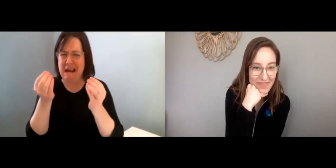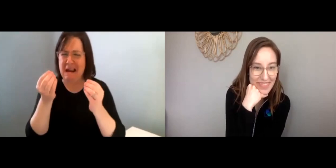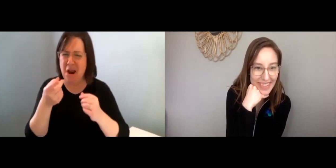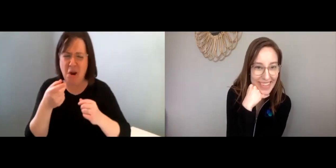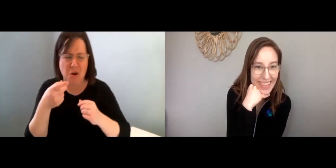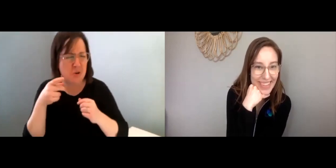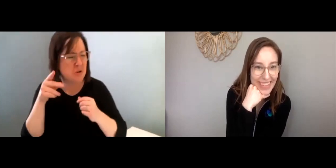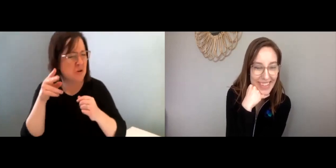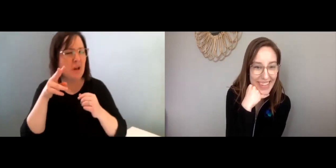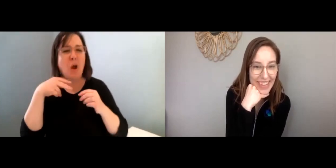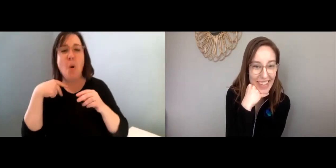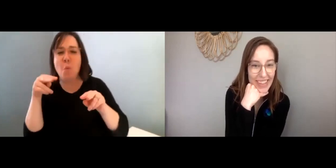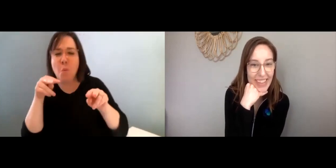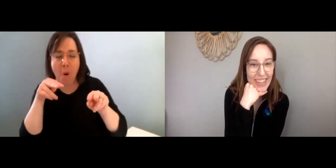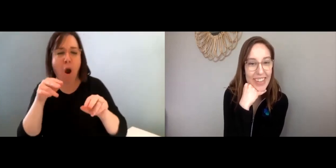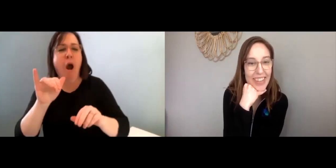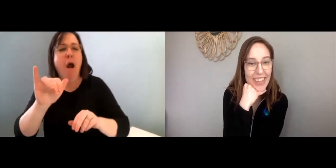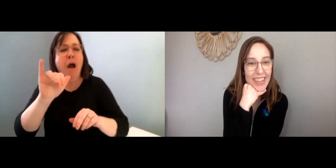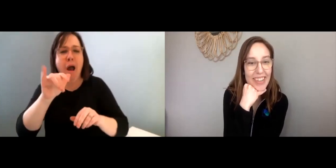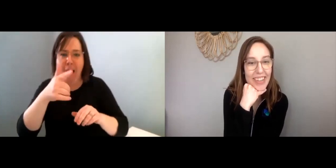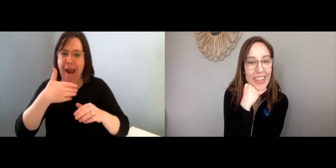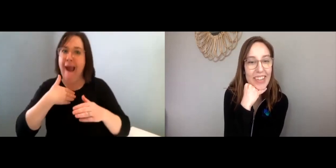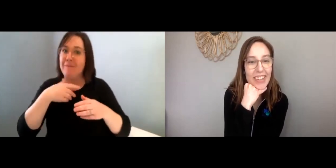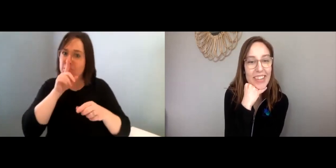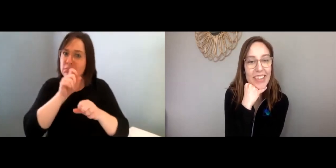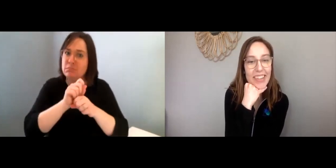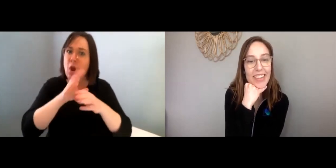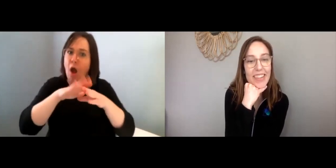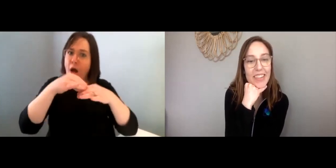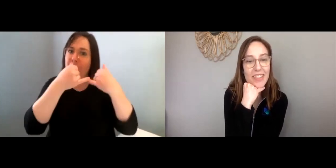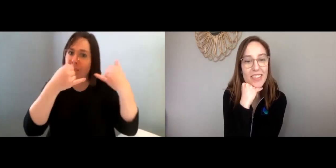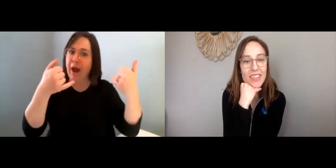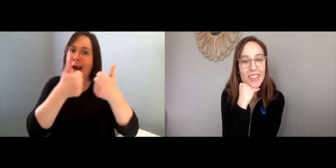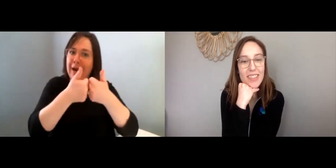and I was trying to figure out what he was doing, so I watched for a bit.